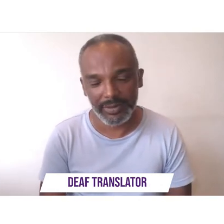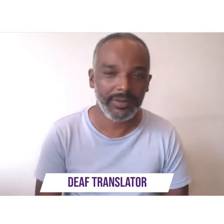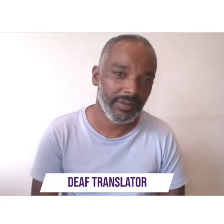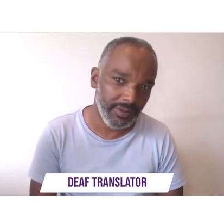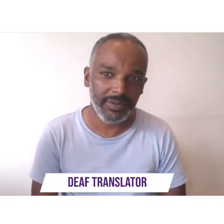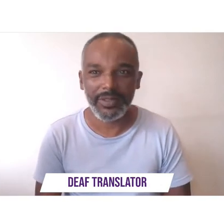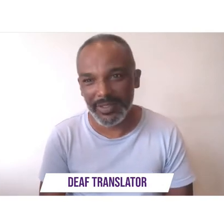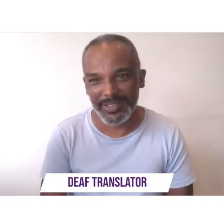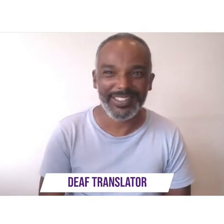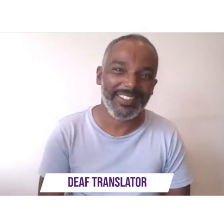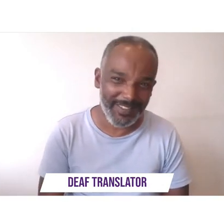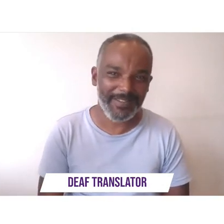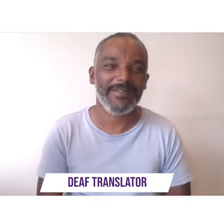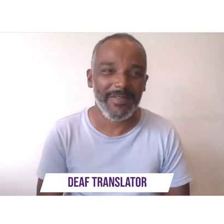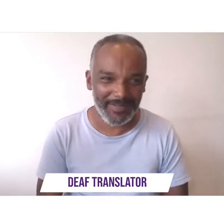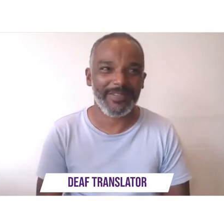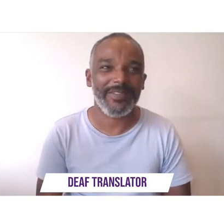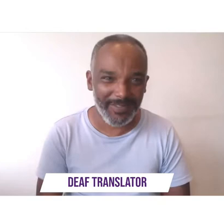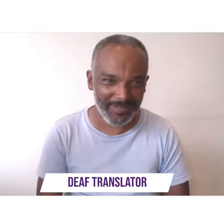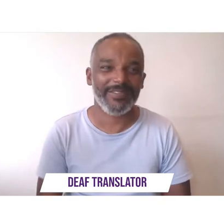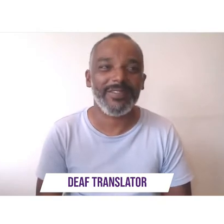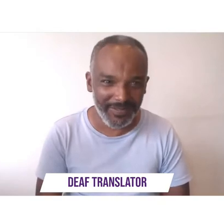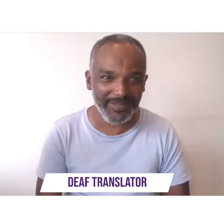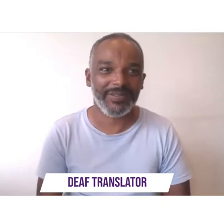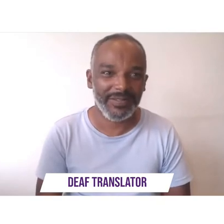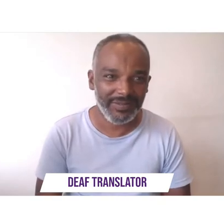already if you don't know how to juggle it'll be much better if we didn't have to struggle